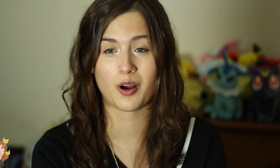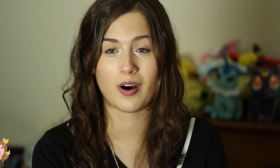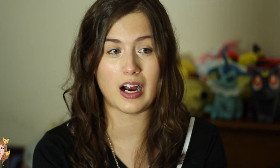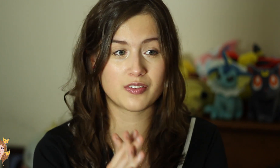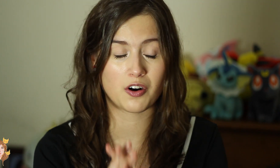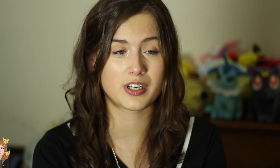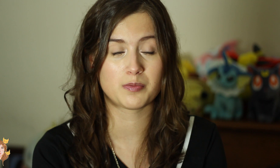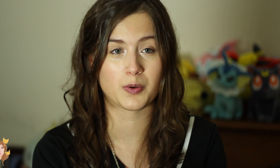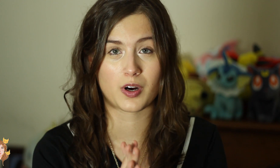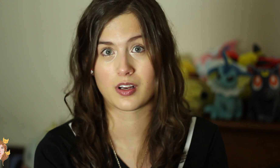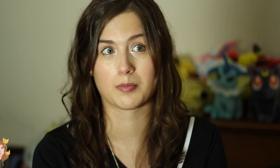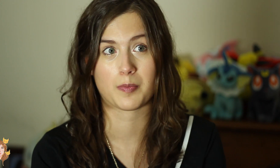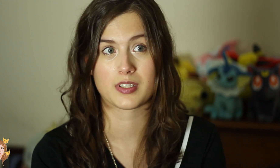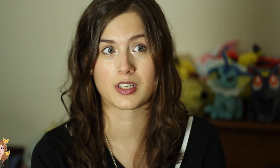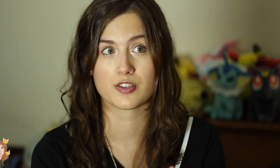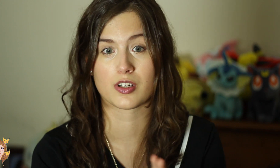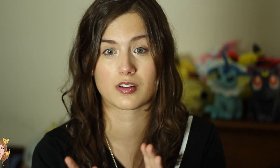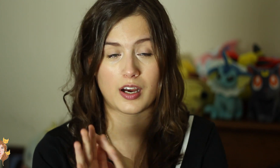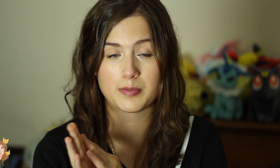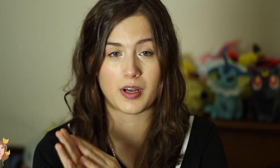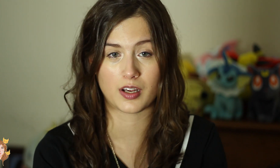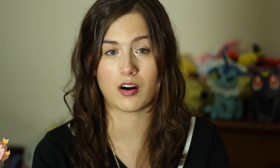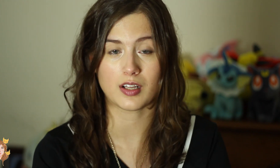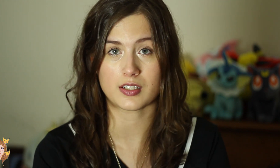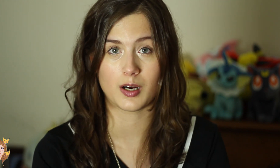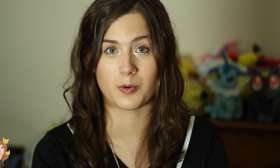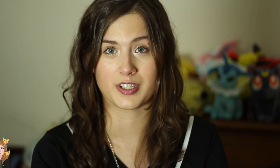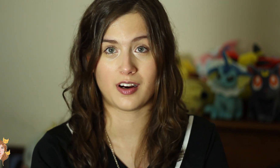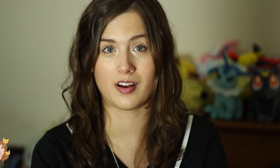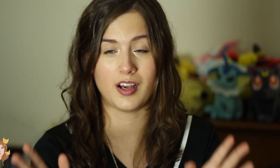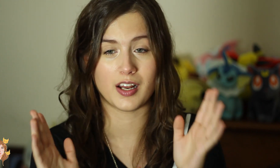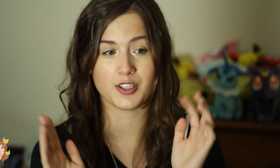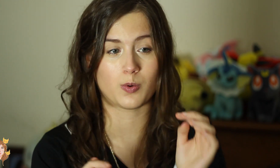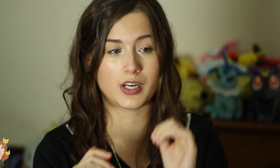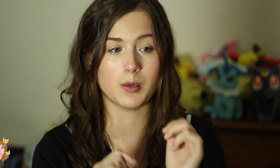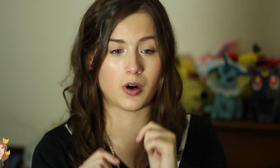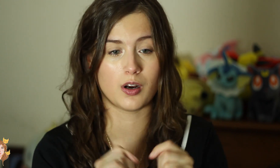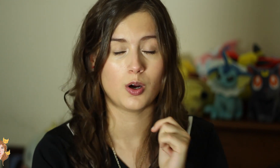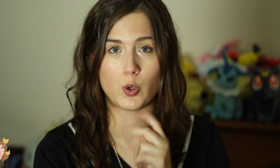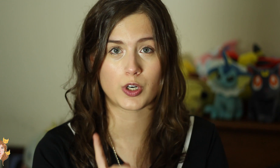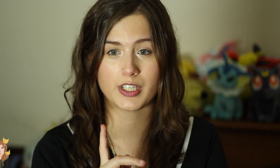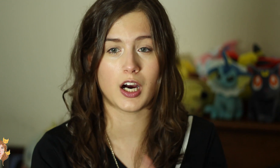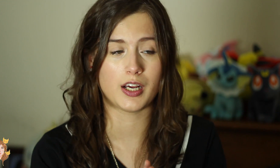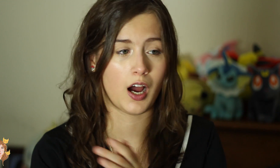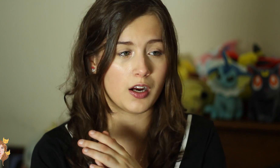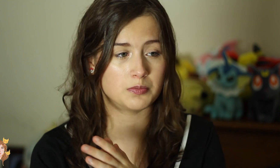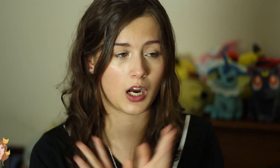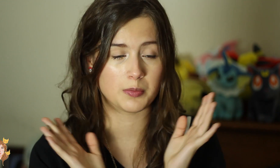So I’ve already been working on my presentation. I spent like all last night working on it and I just want to keep on working on it. I am- I am